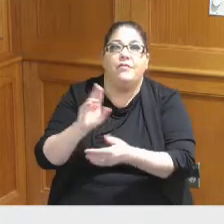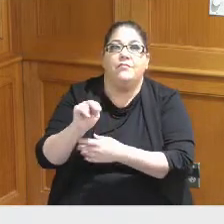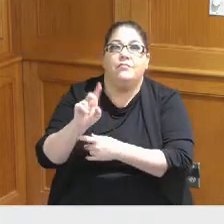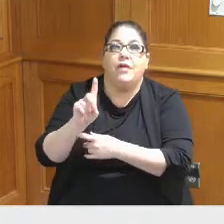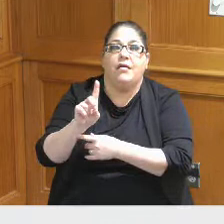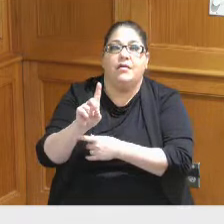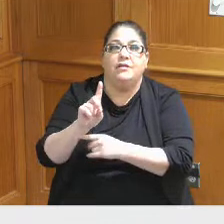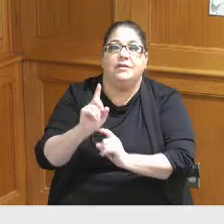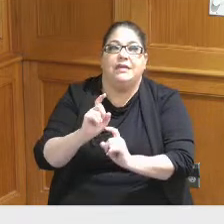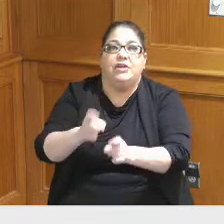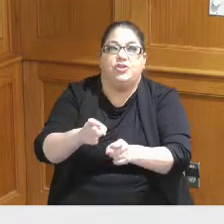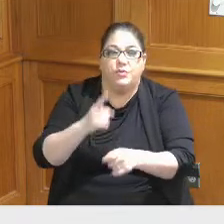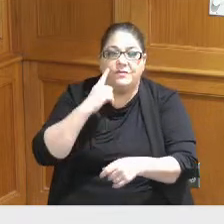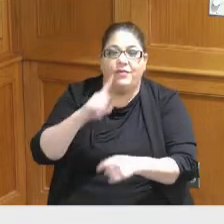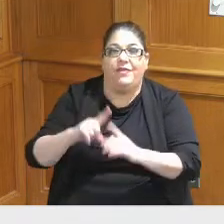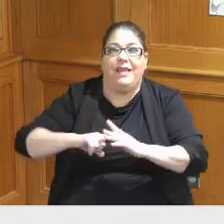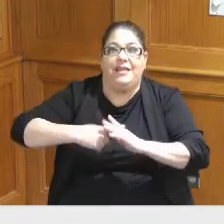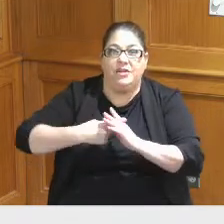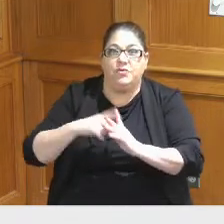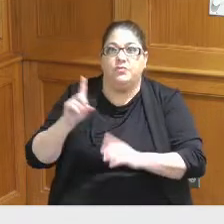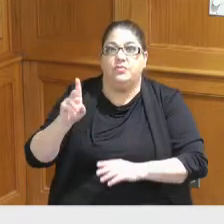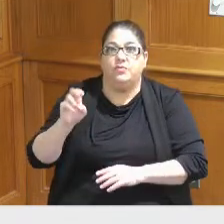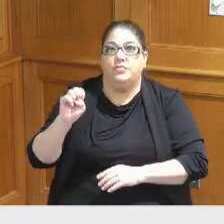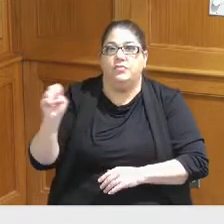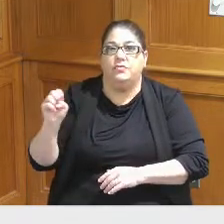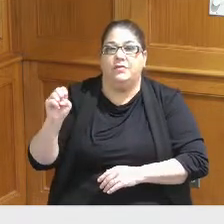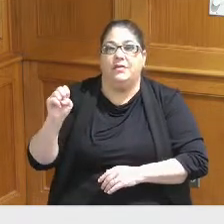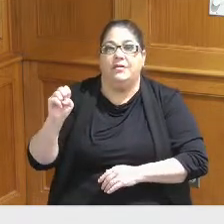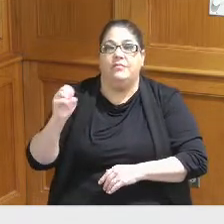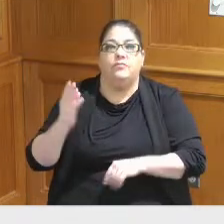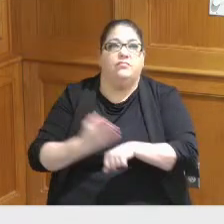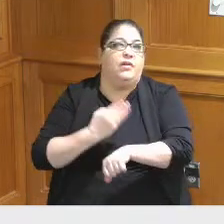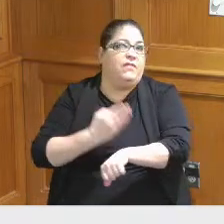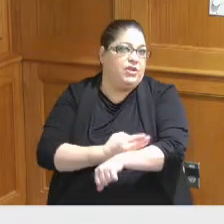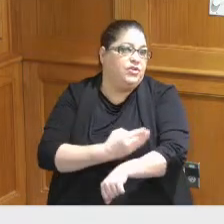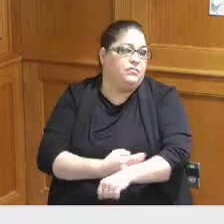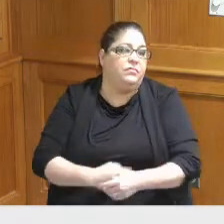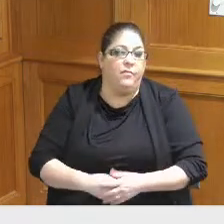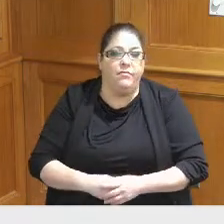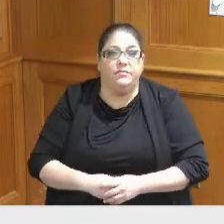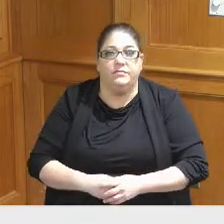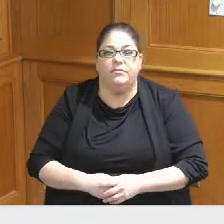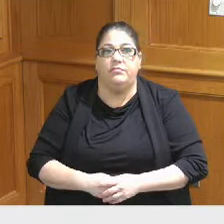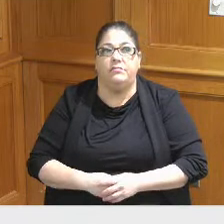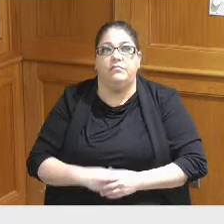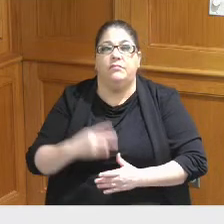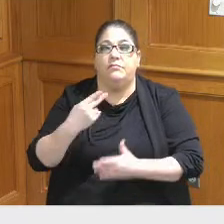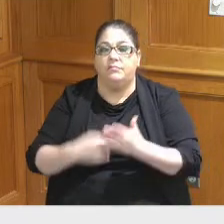on the initial Duke Energy Center renovation we put in both the city and the county put